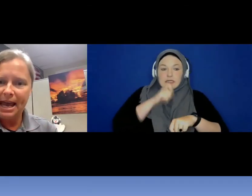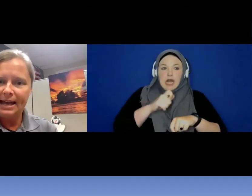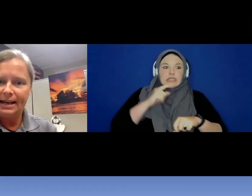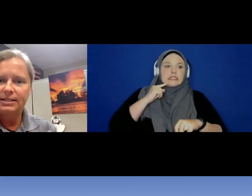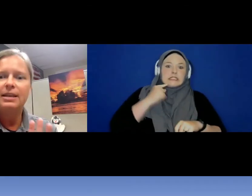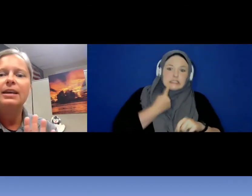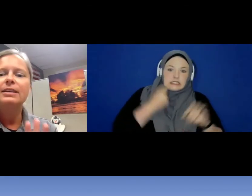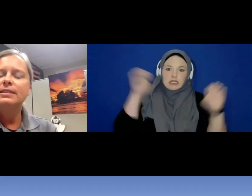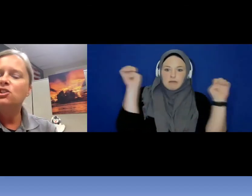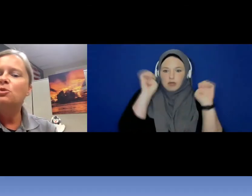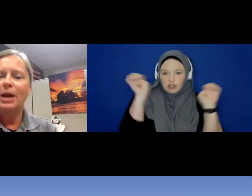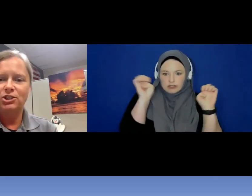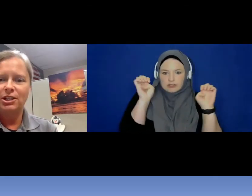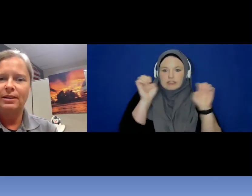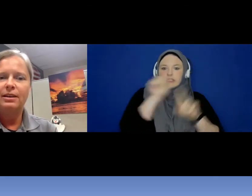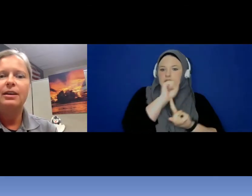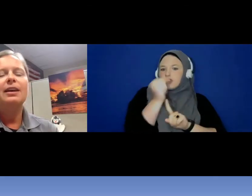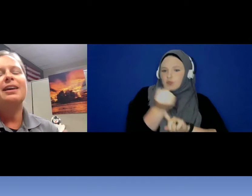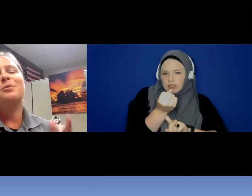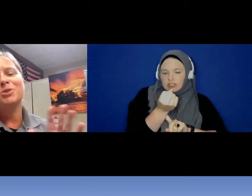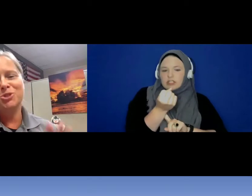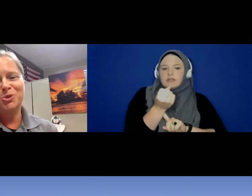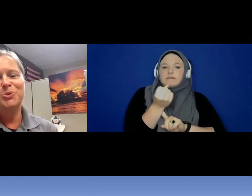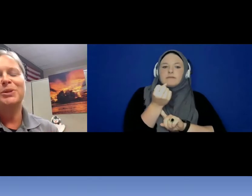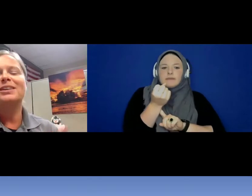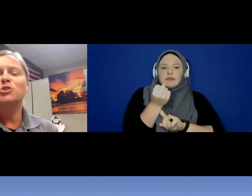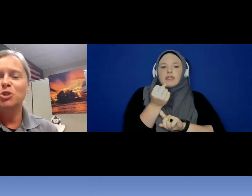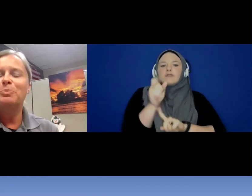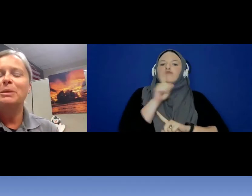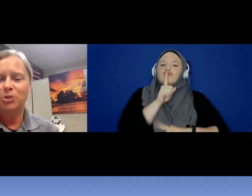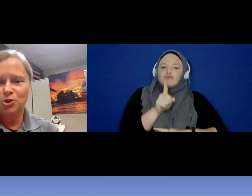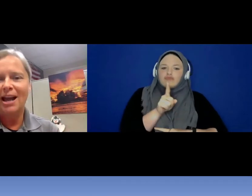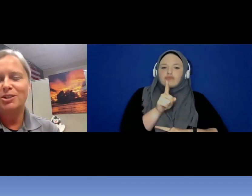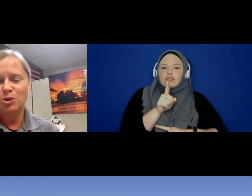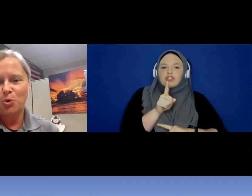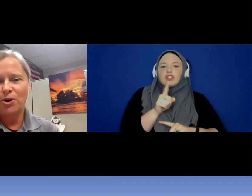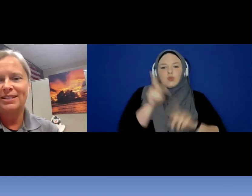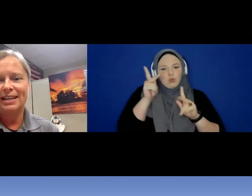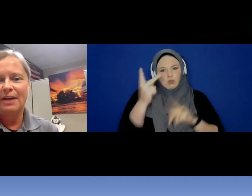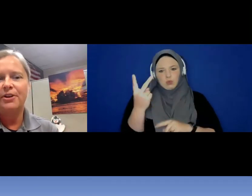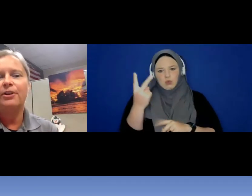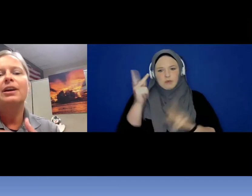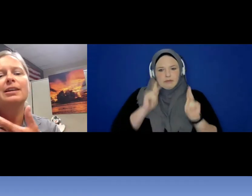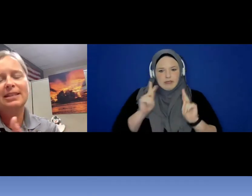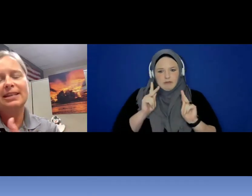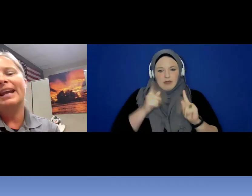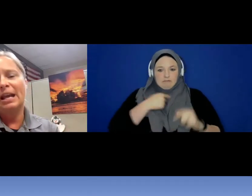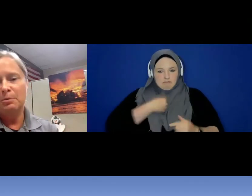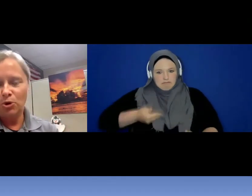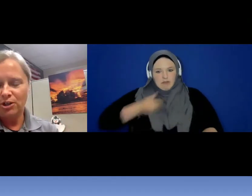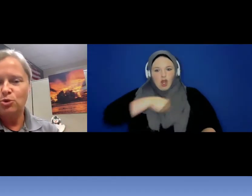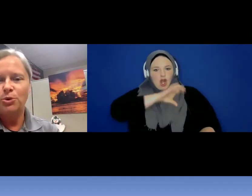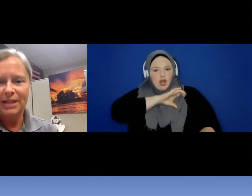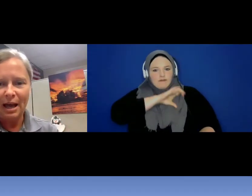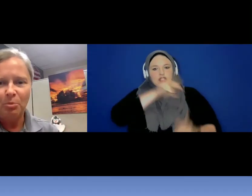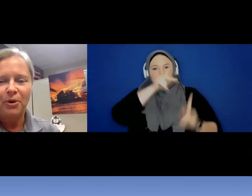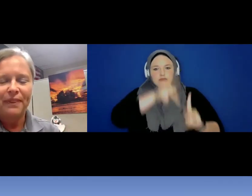panic situation it was truly two people trying to work together to get animal control to help with that